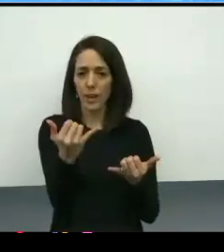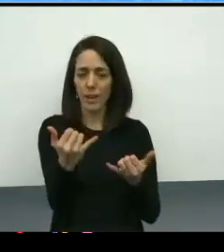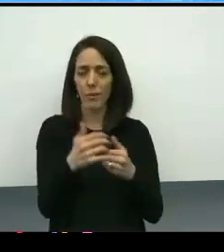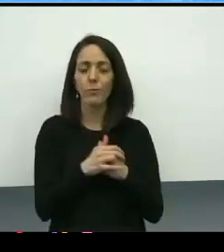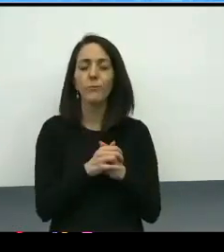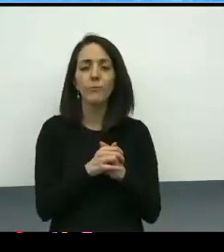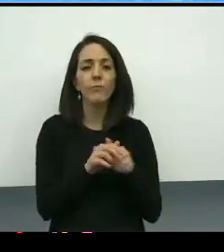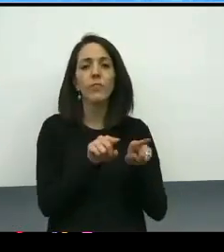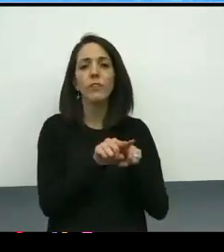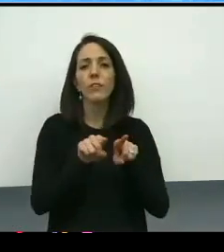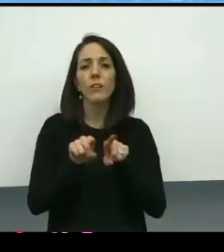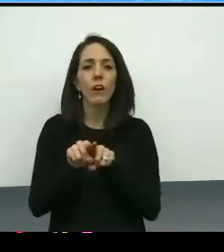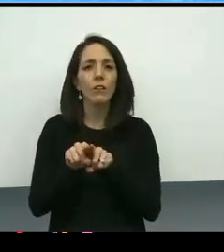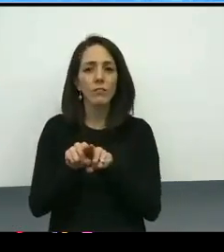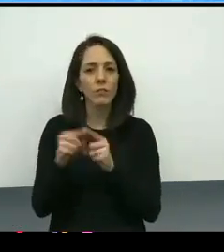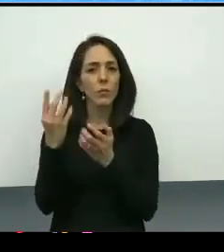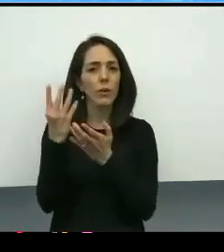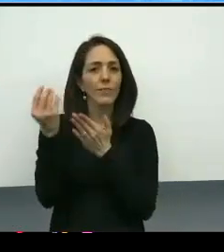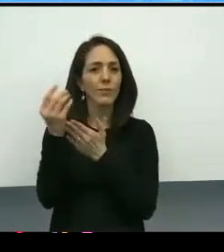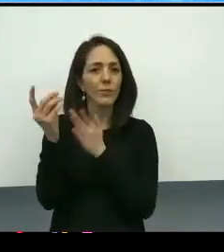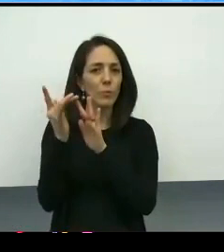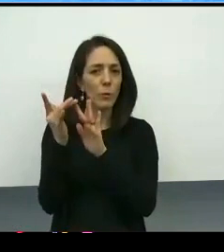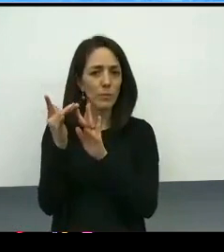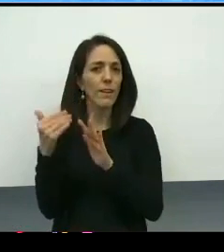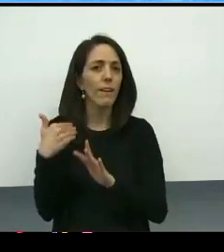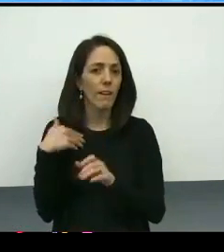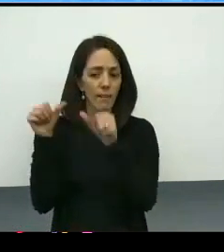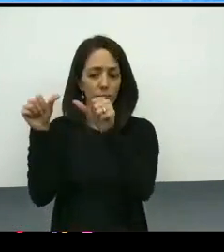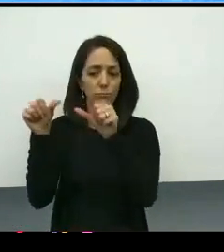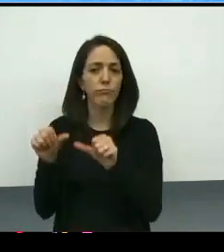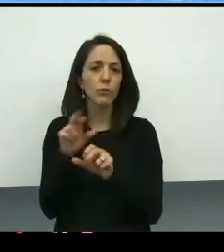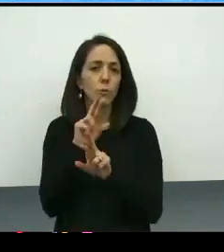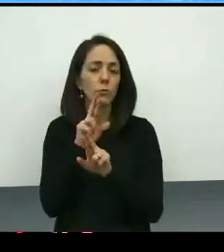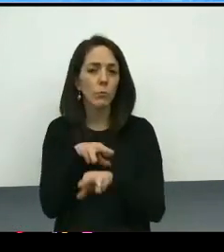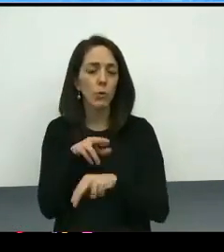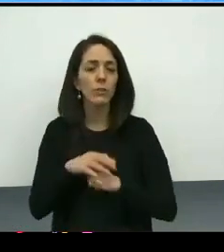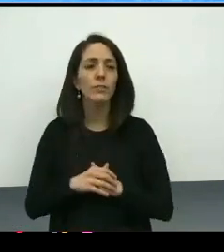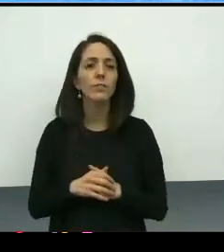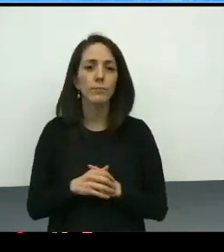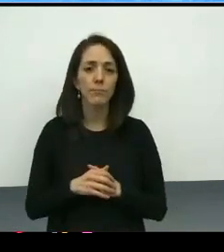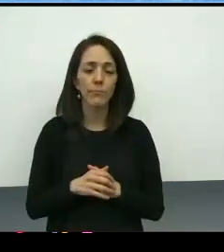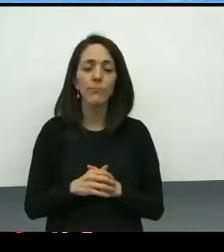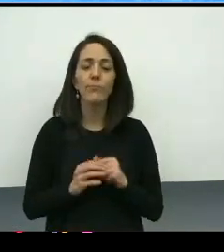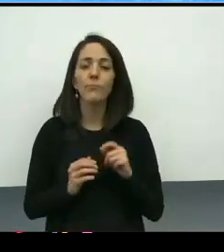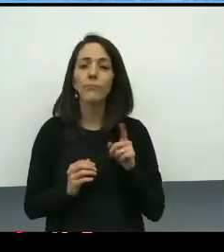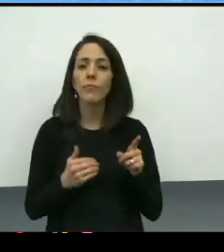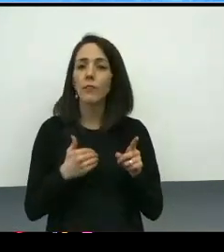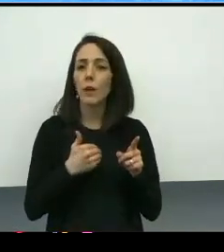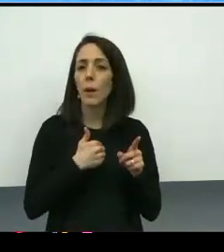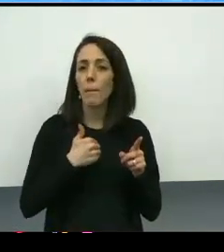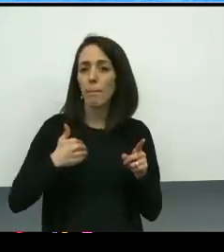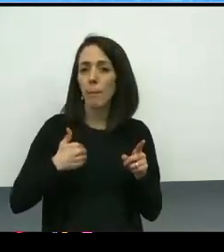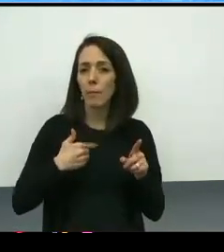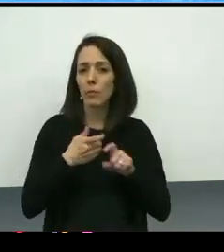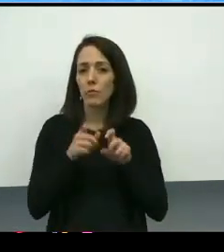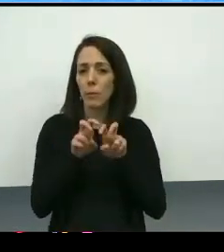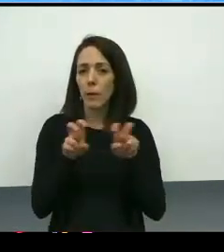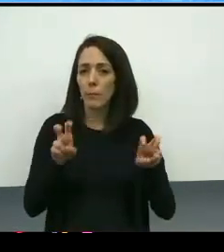as well as now on an external website. As noted previously, the members of the implementation committee,